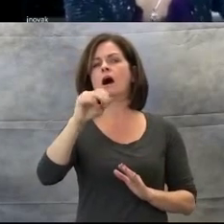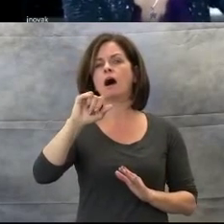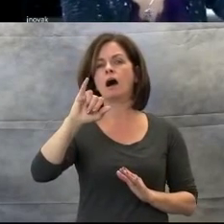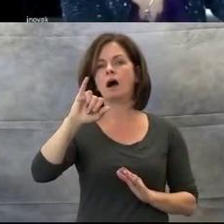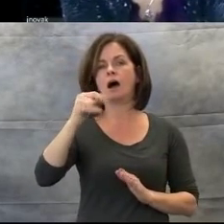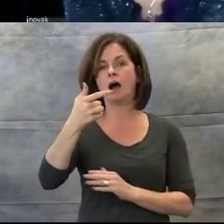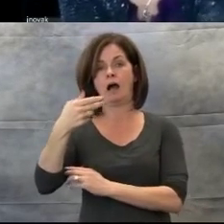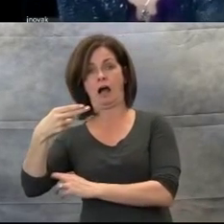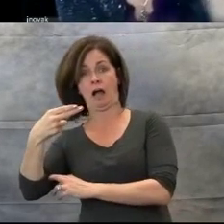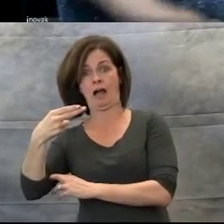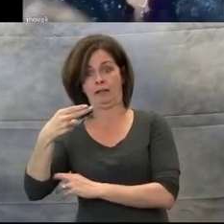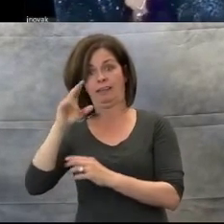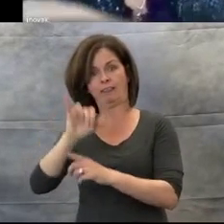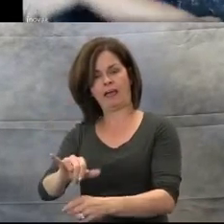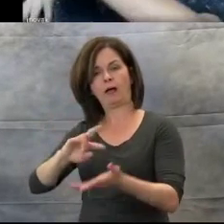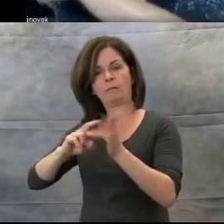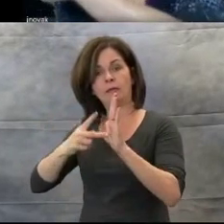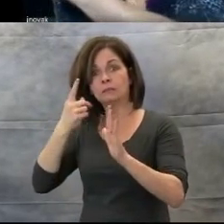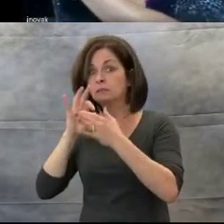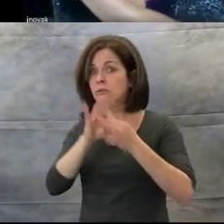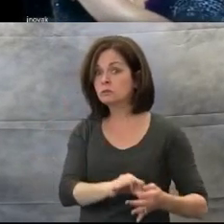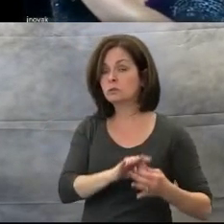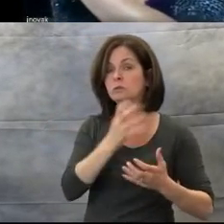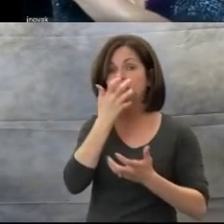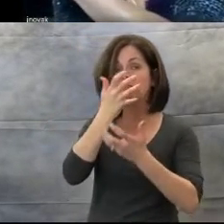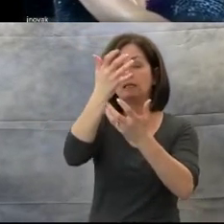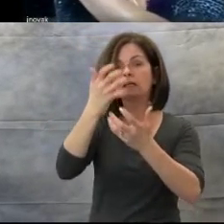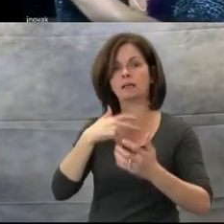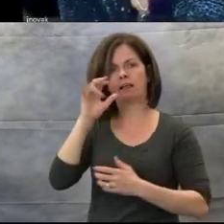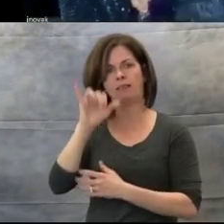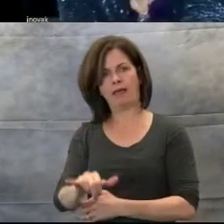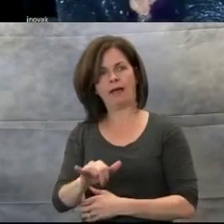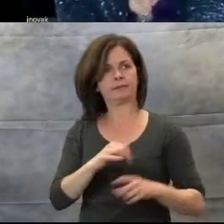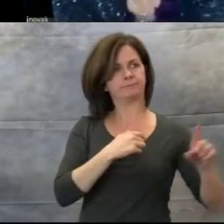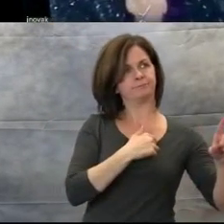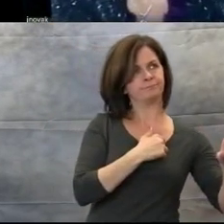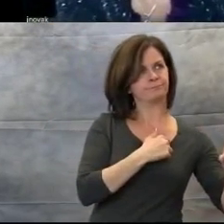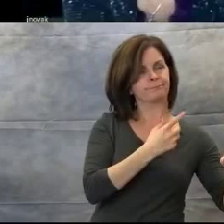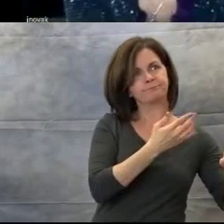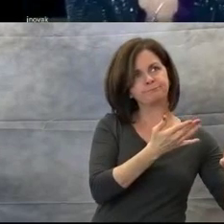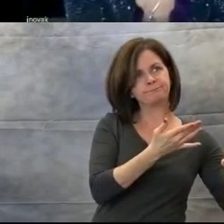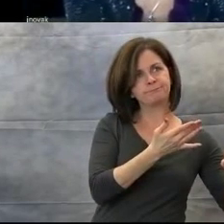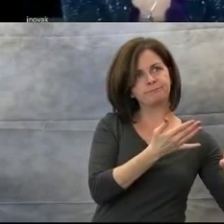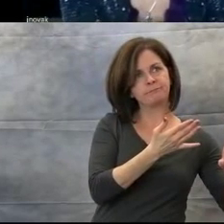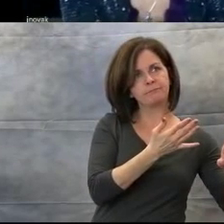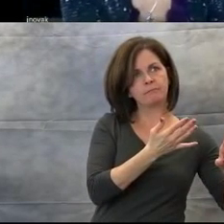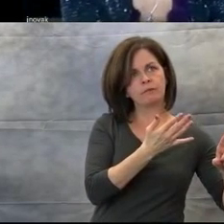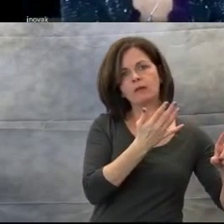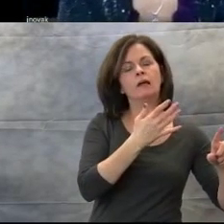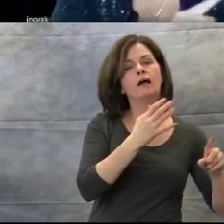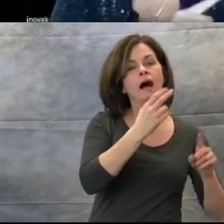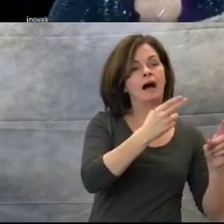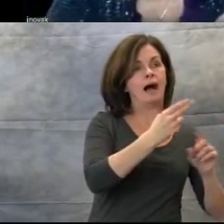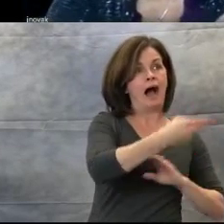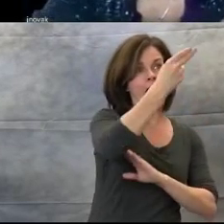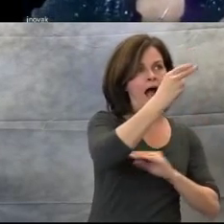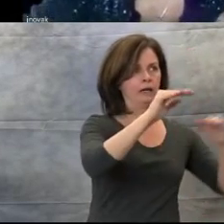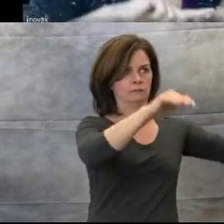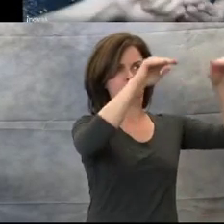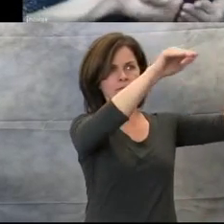a different thing than, of course, high with spacial concepts. Students can be shown melodic contour